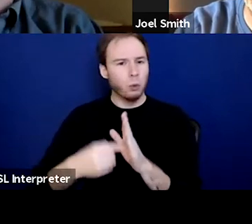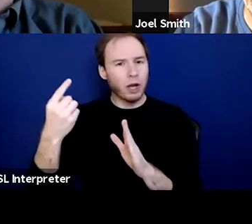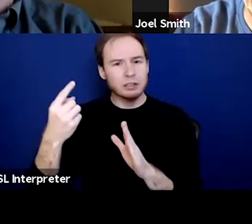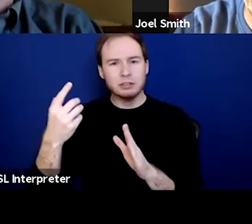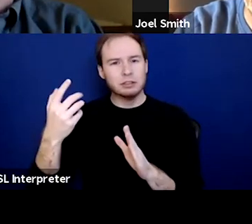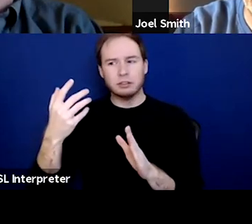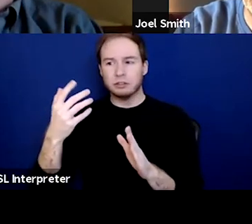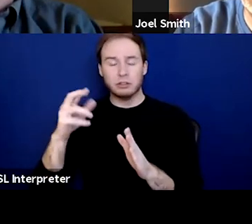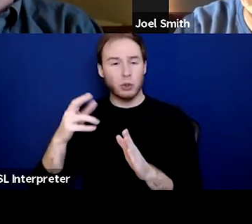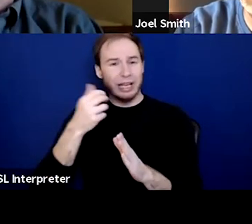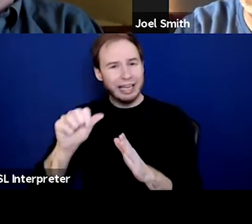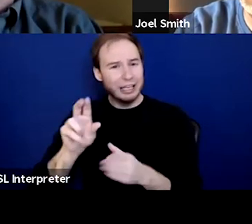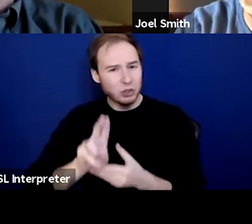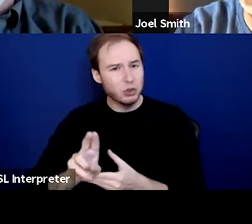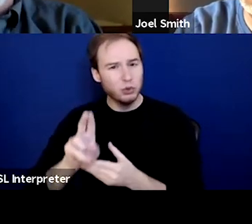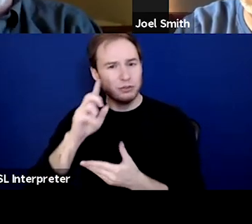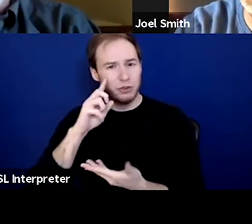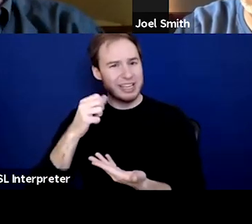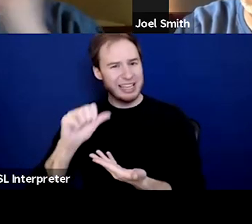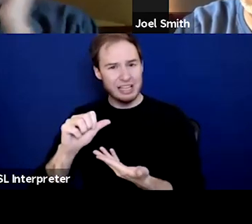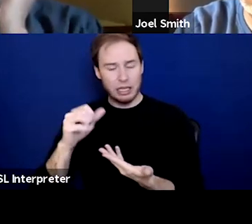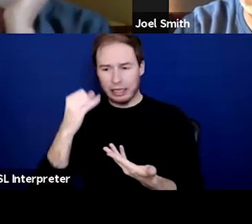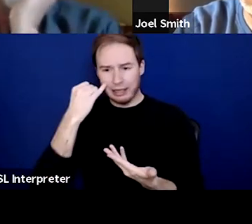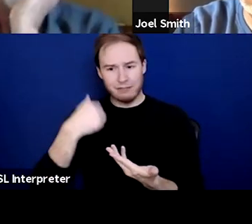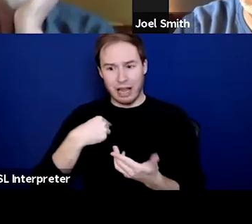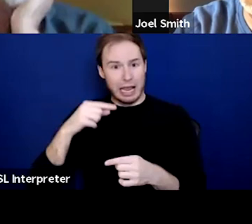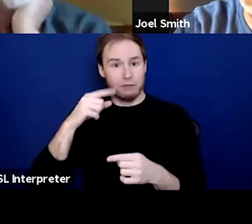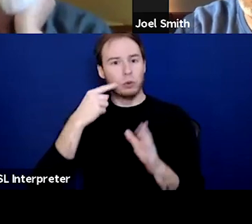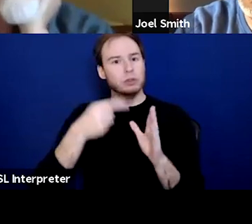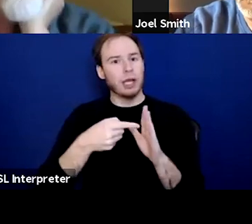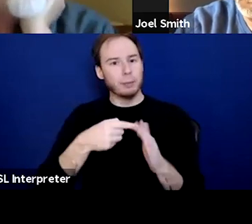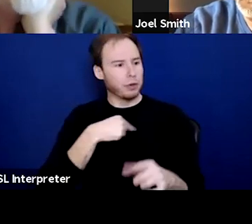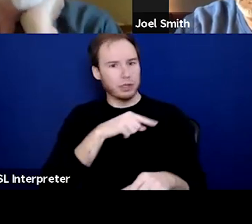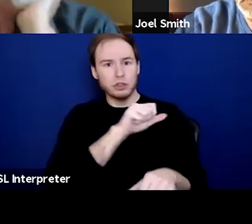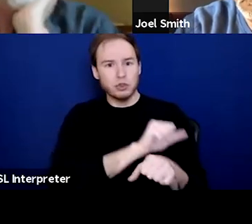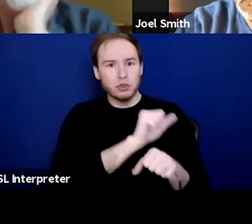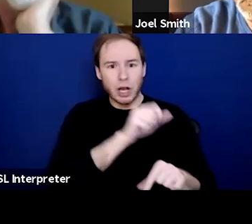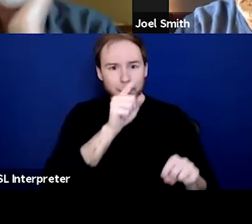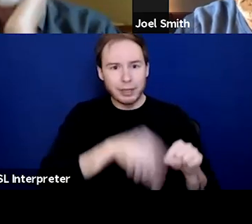A cessation or substance use. But if I can't get a job, and if I can't find housing,